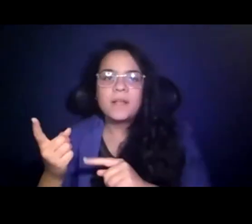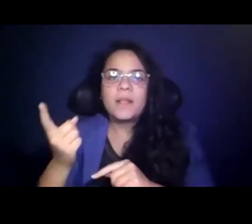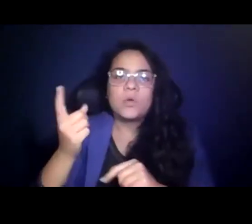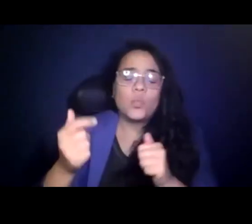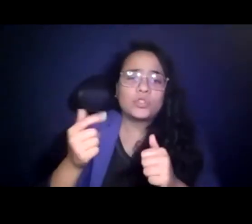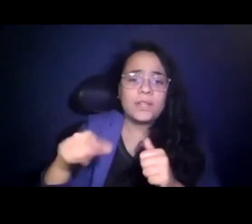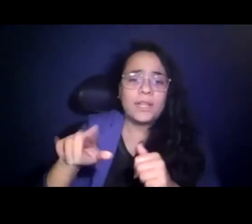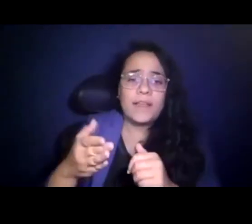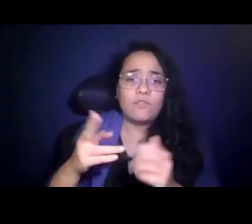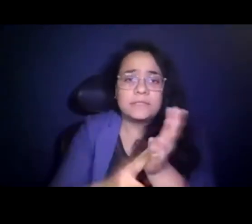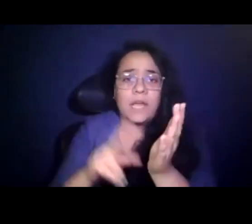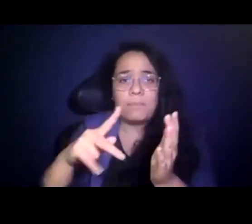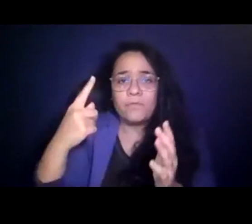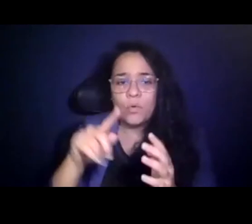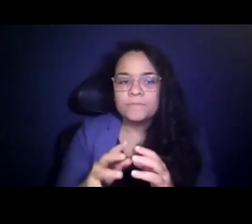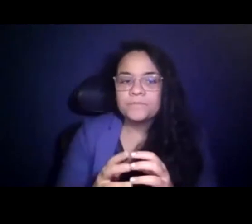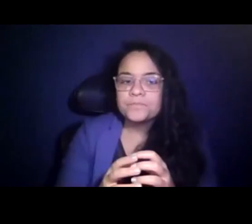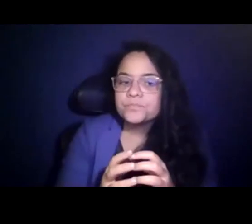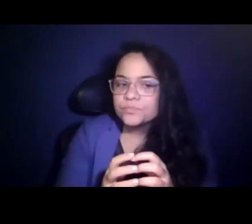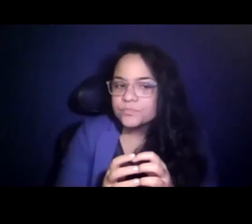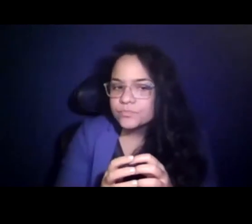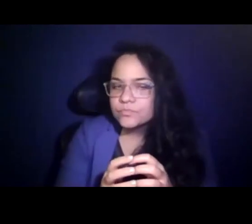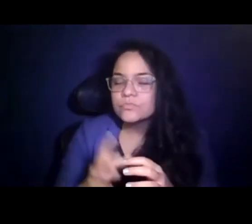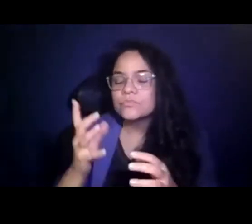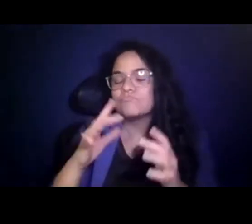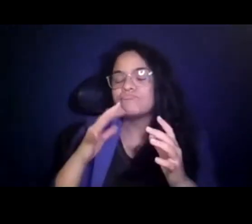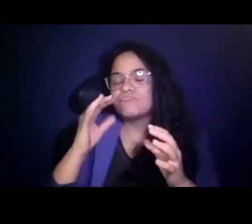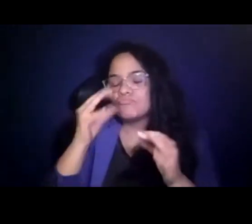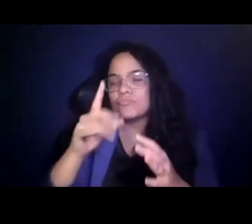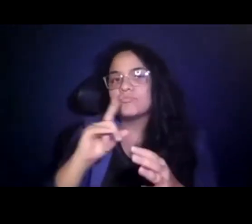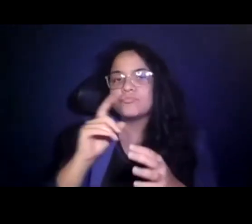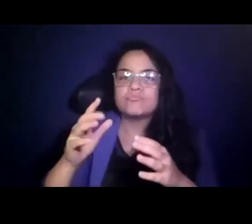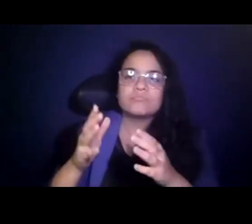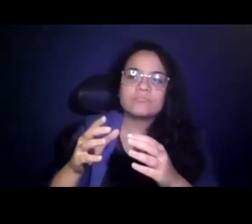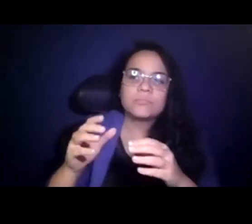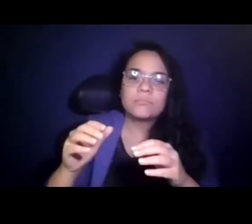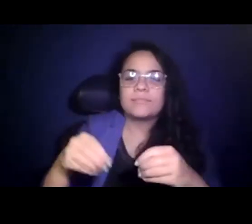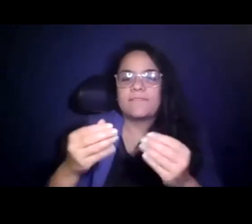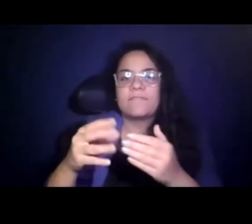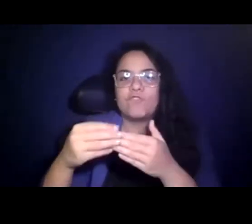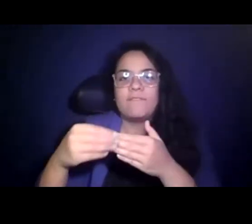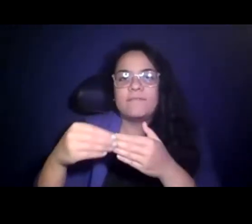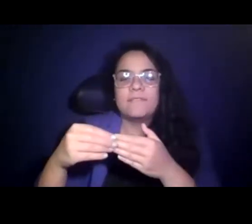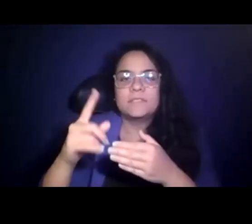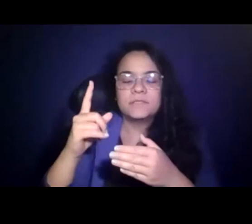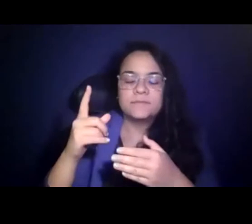15:24:37 Some flexibility on opportunities to spend some funds on employee appreciation